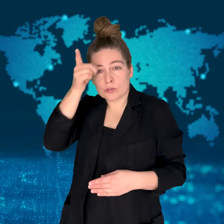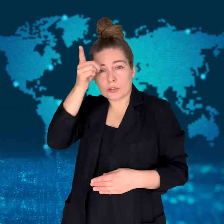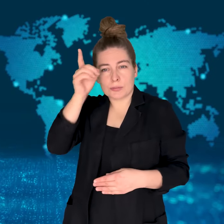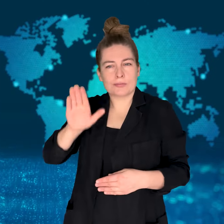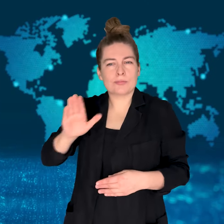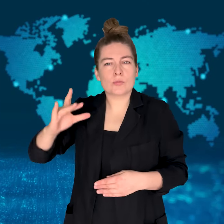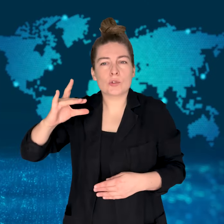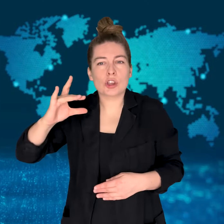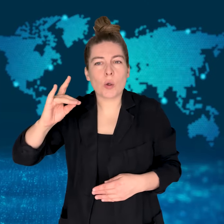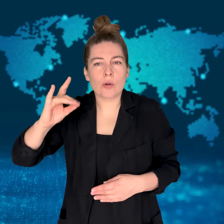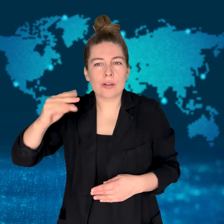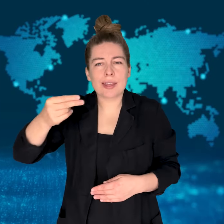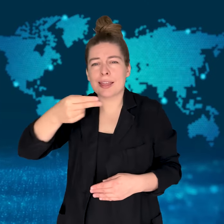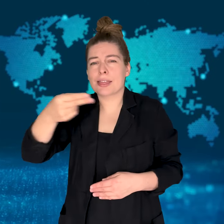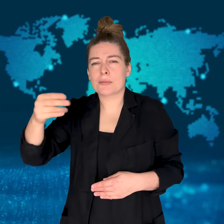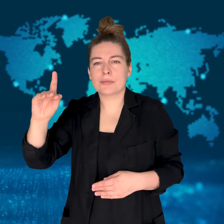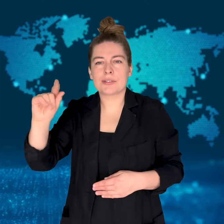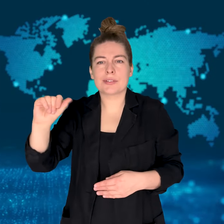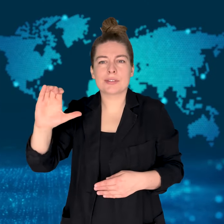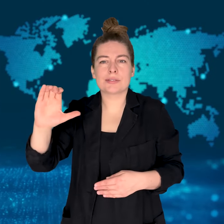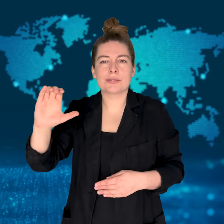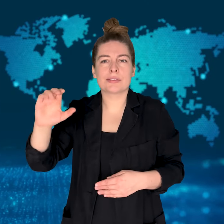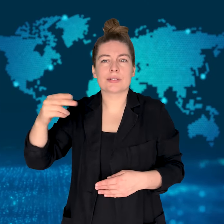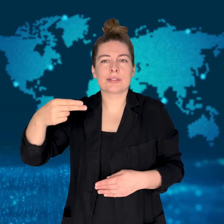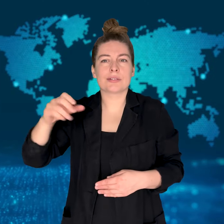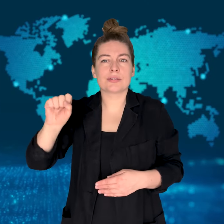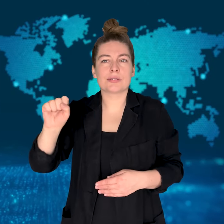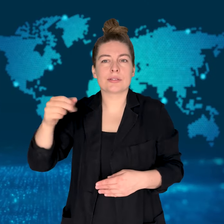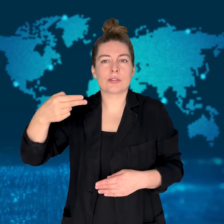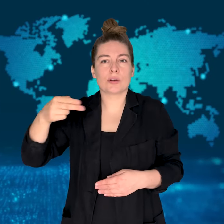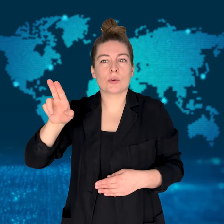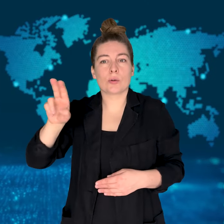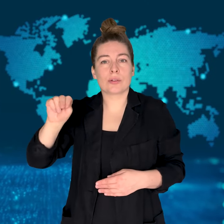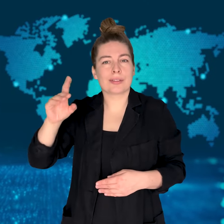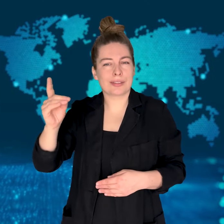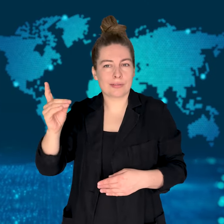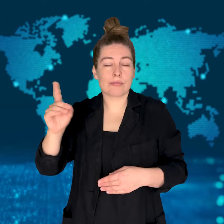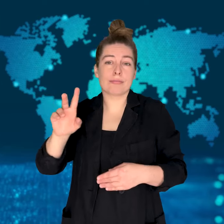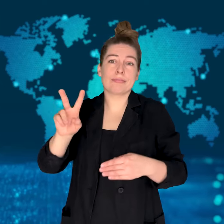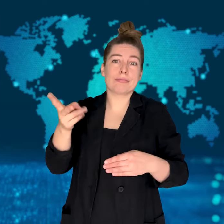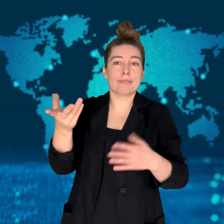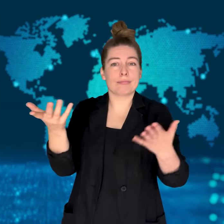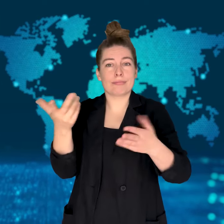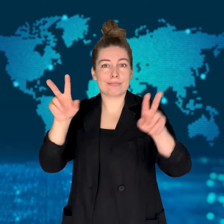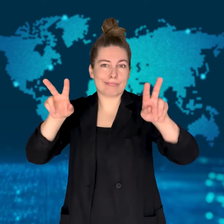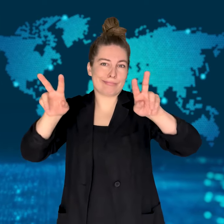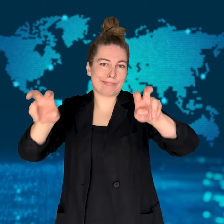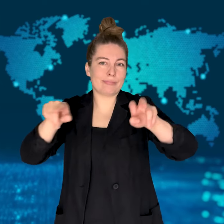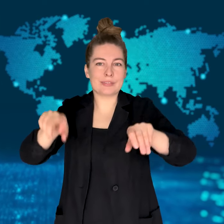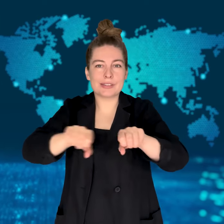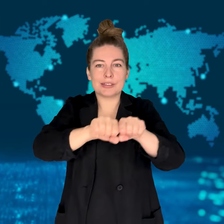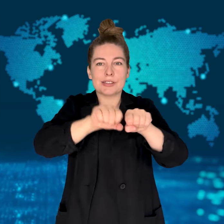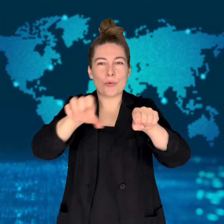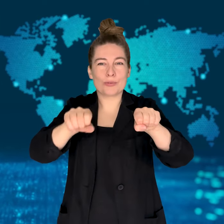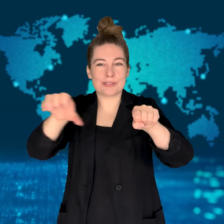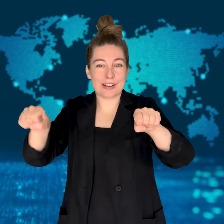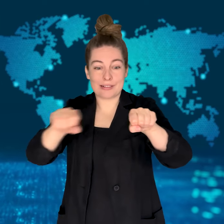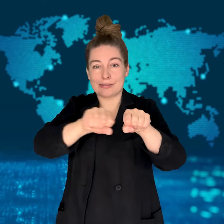[MONIKA]: Germany's Dachshund - or sausage dog -